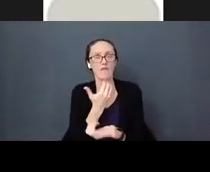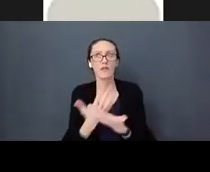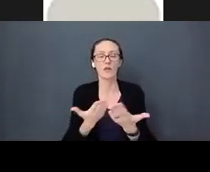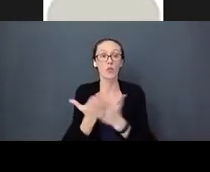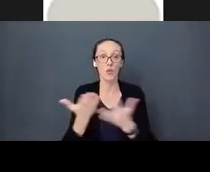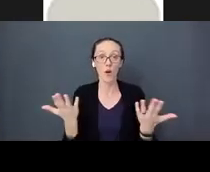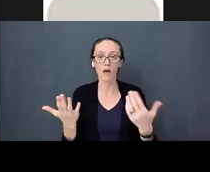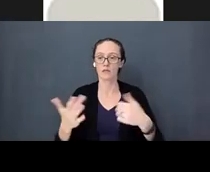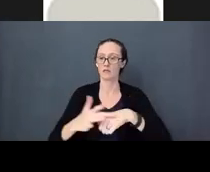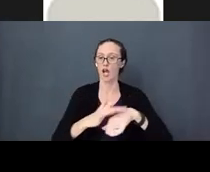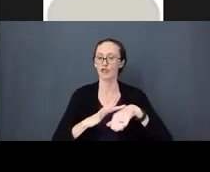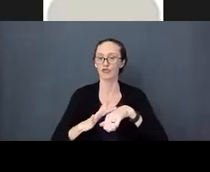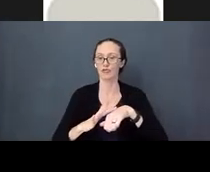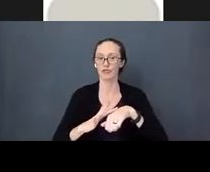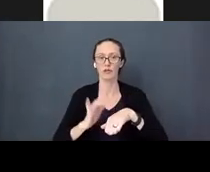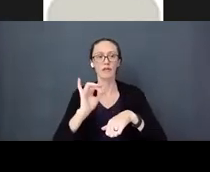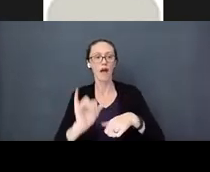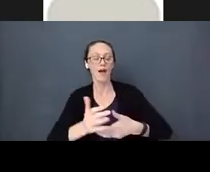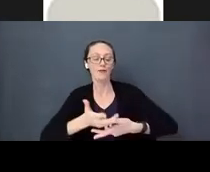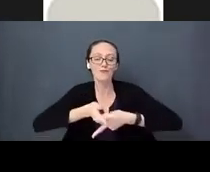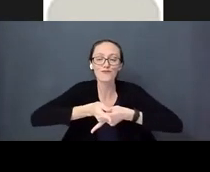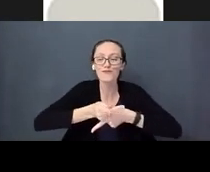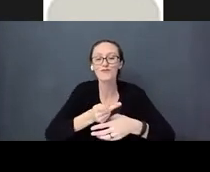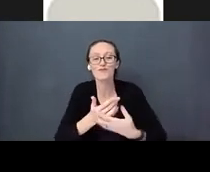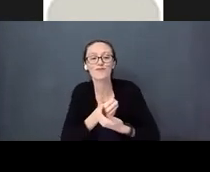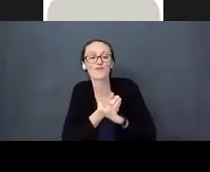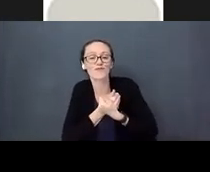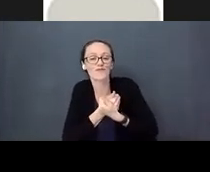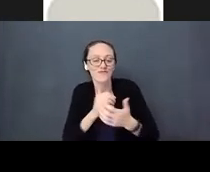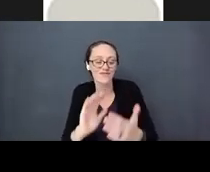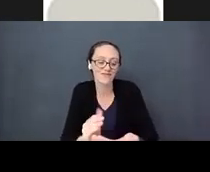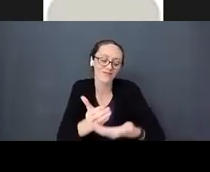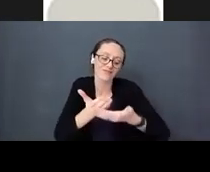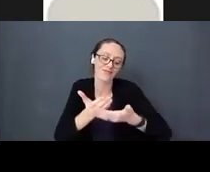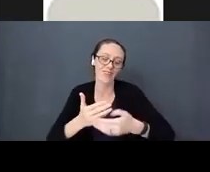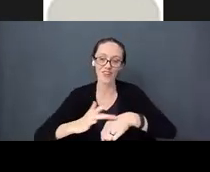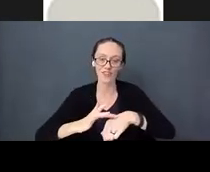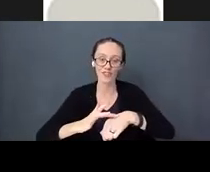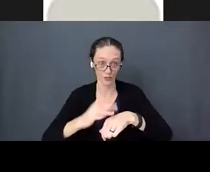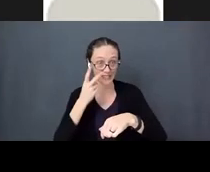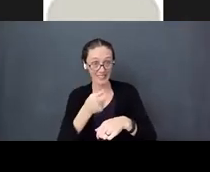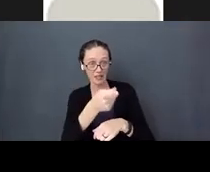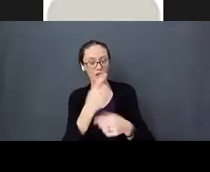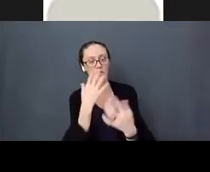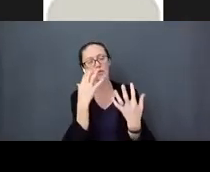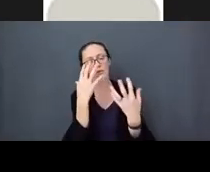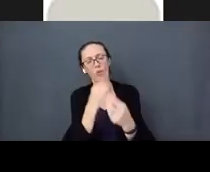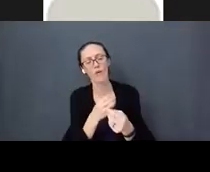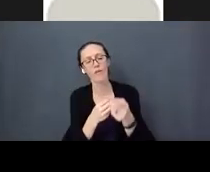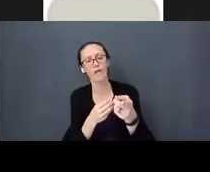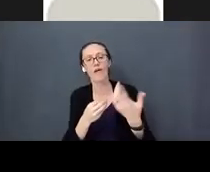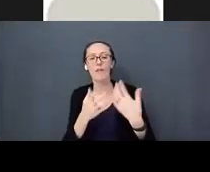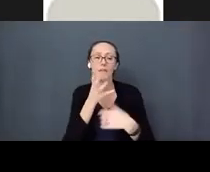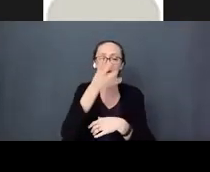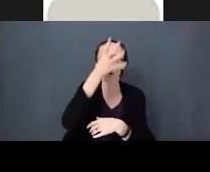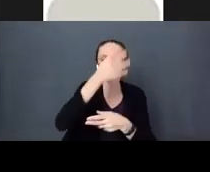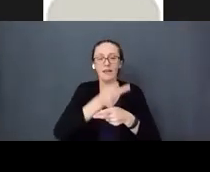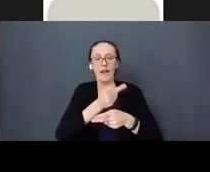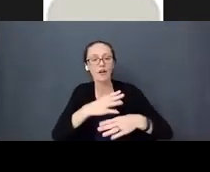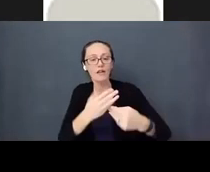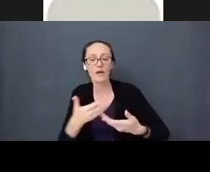The nurturing touch we saw in the picture, the caring touch between babies and their caregivers,